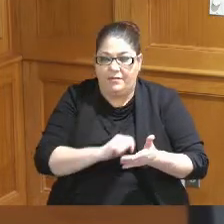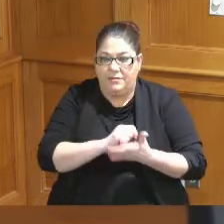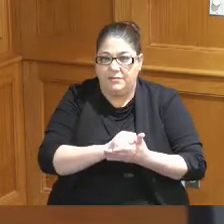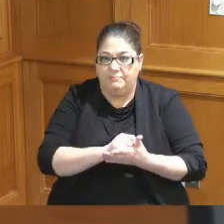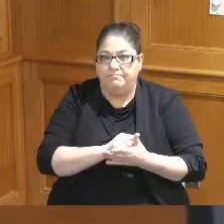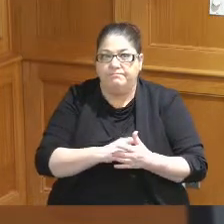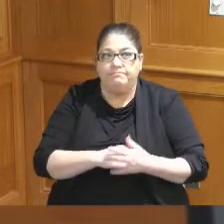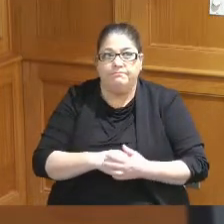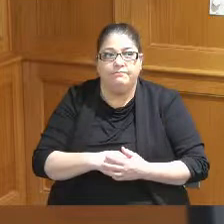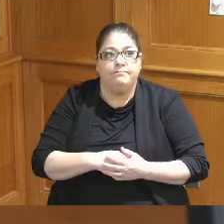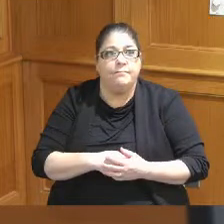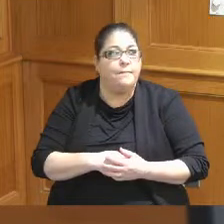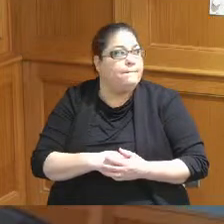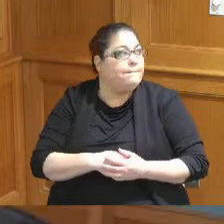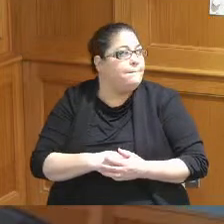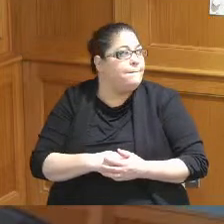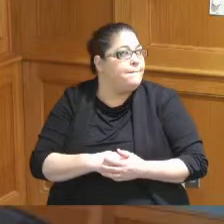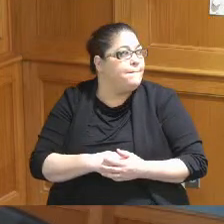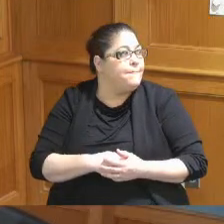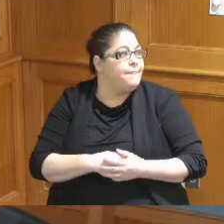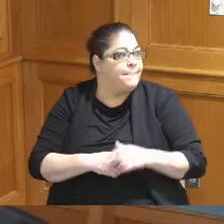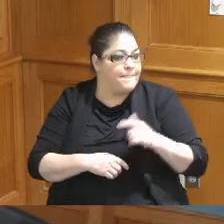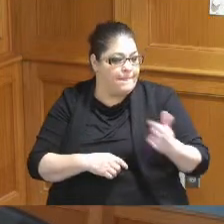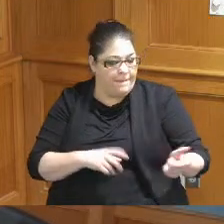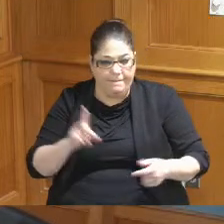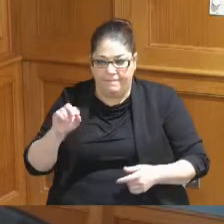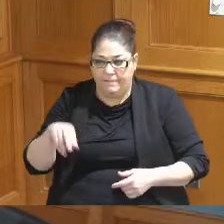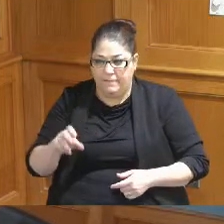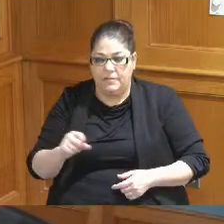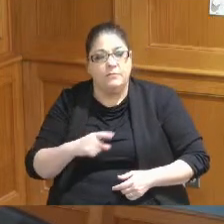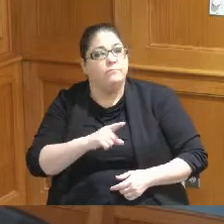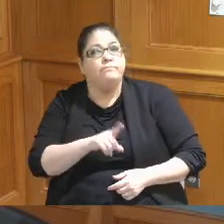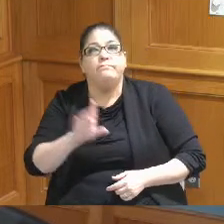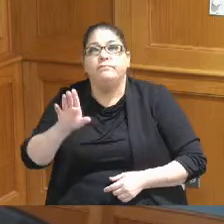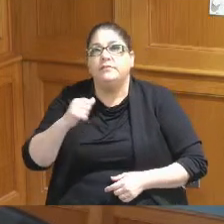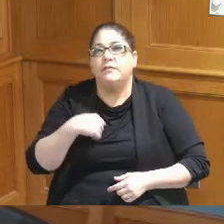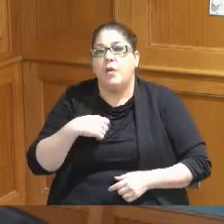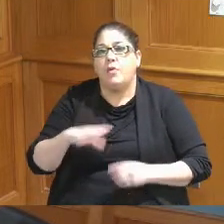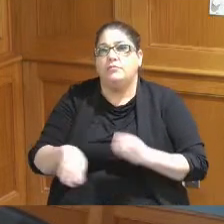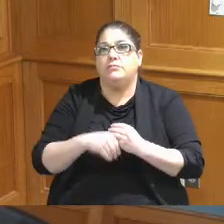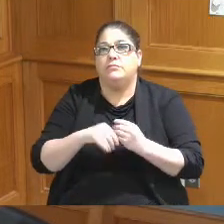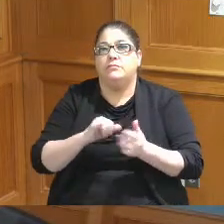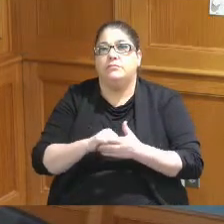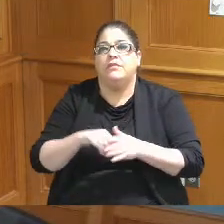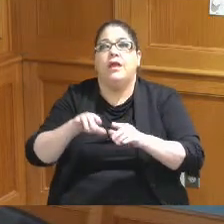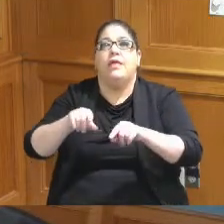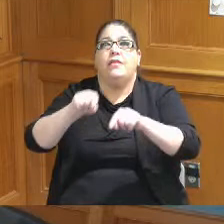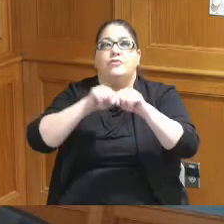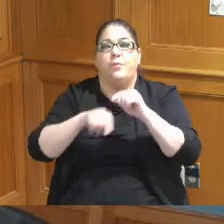Vice President thank you yeah I just want to pick up I let's let's go back in history here for just